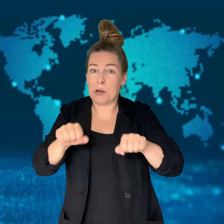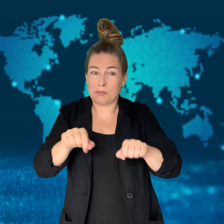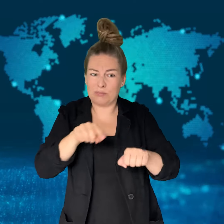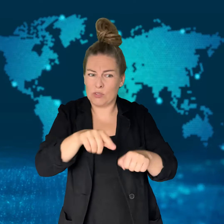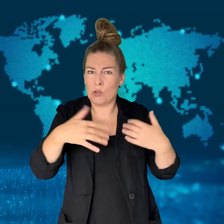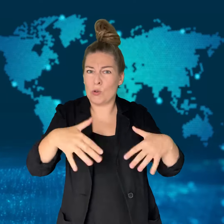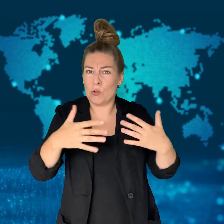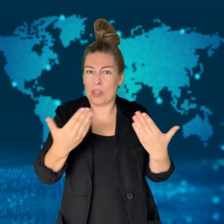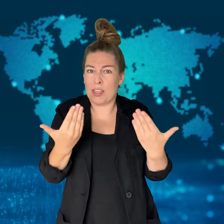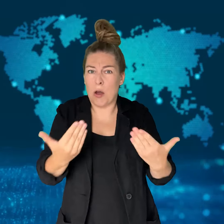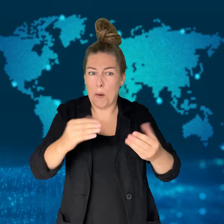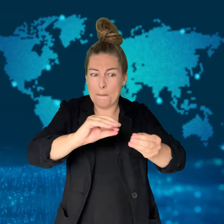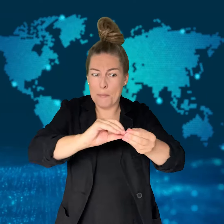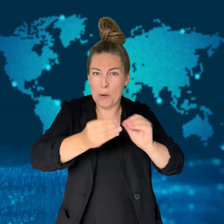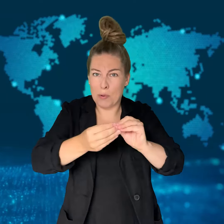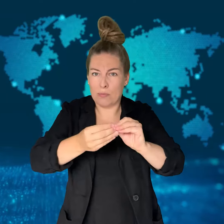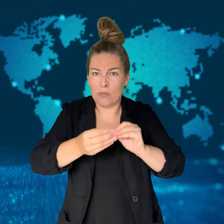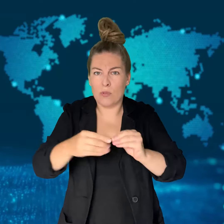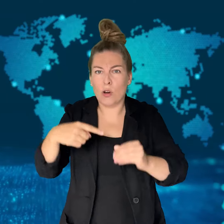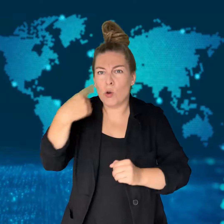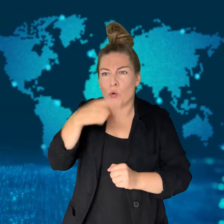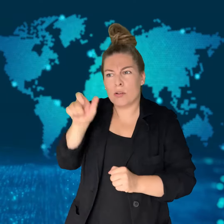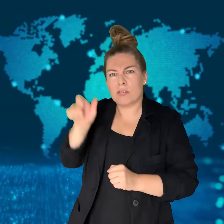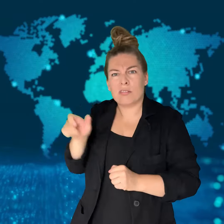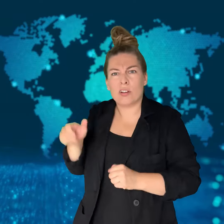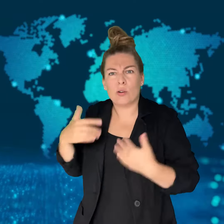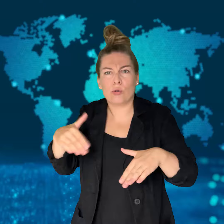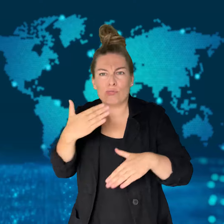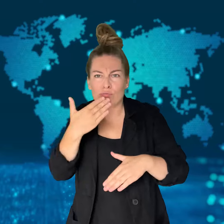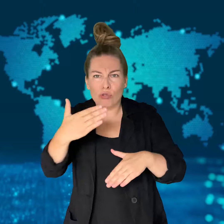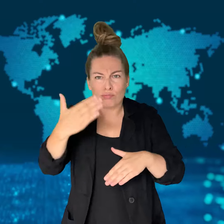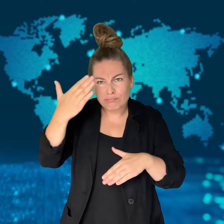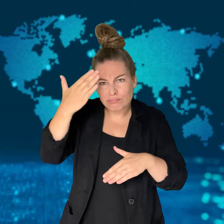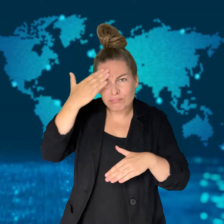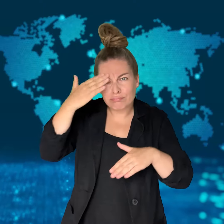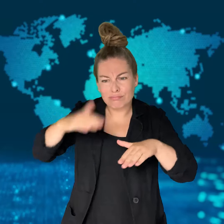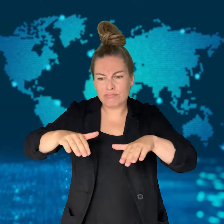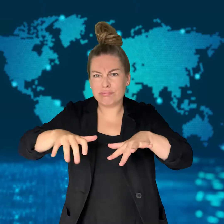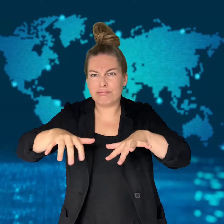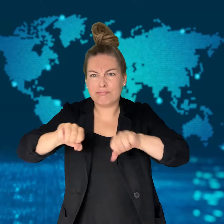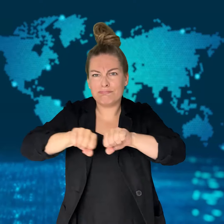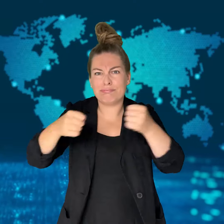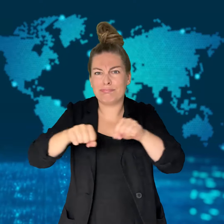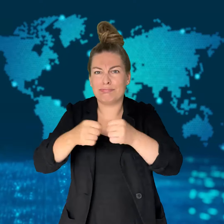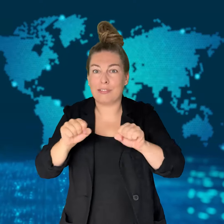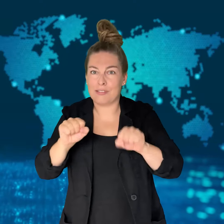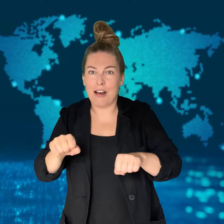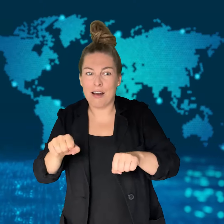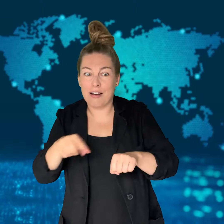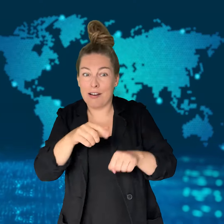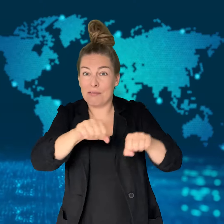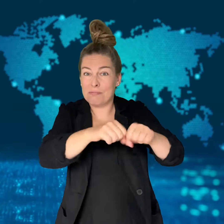cyber attackers could take advantage of the opportunity to